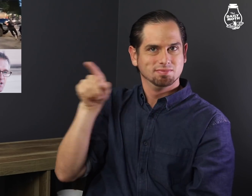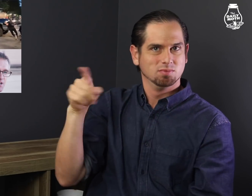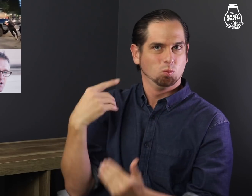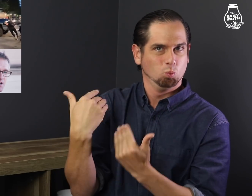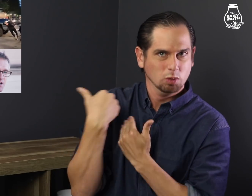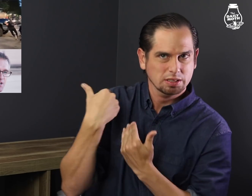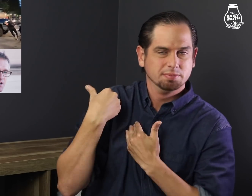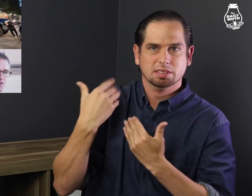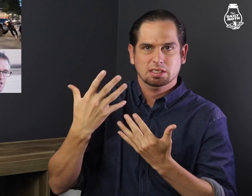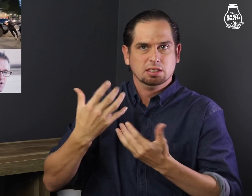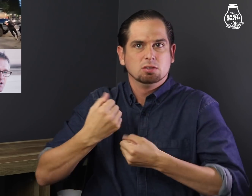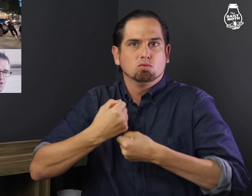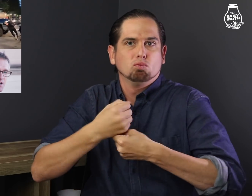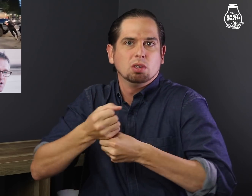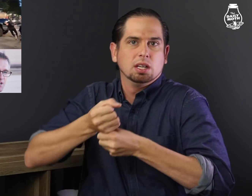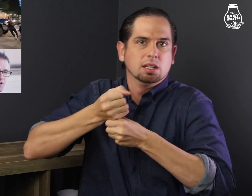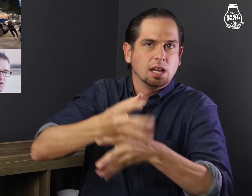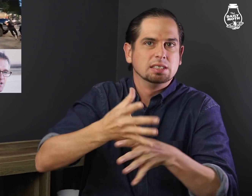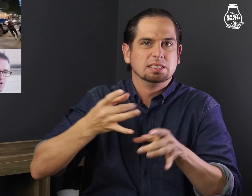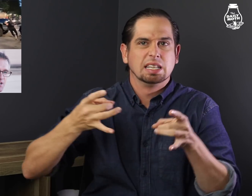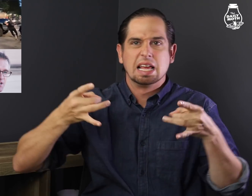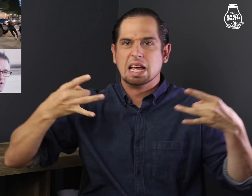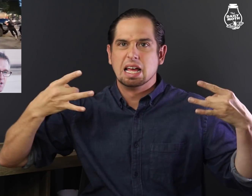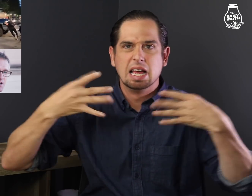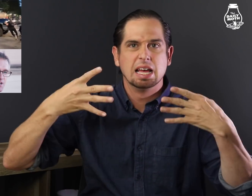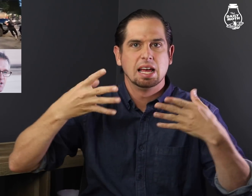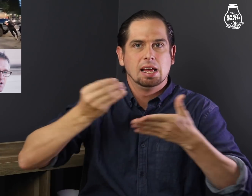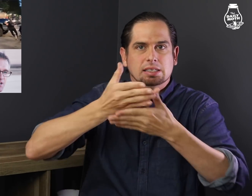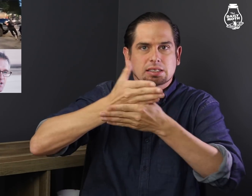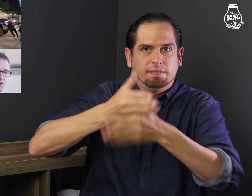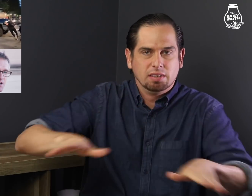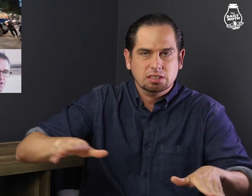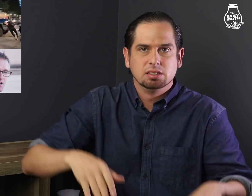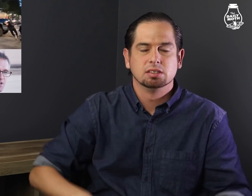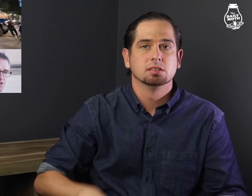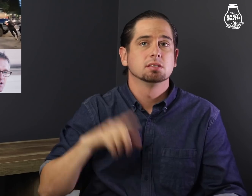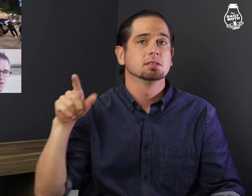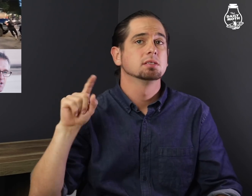for creating hate and division.